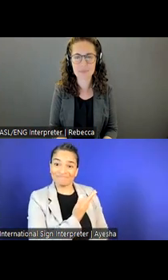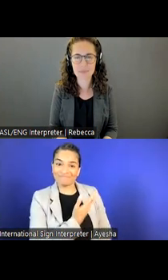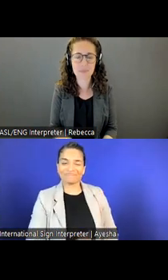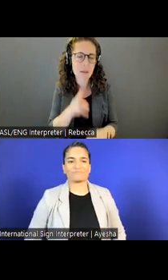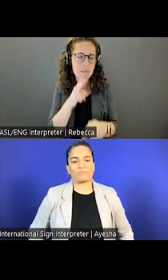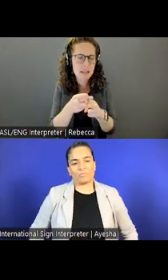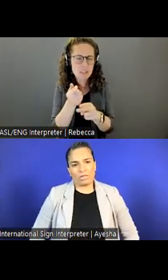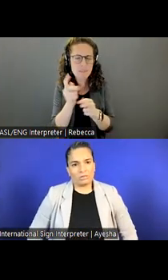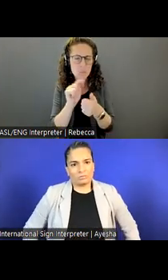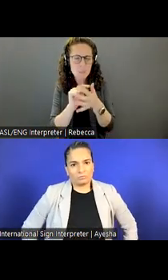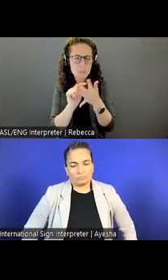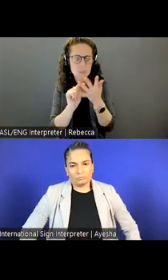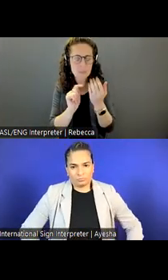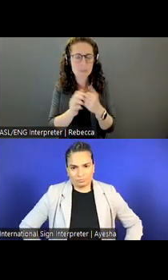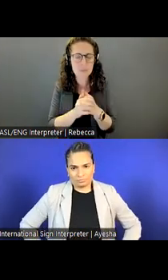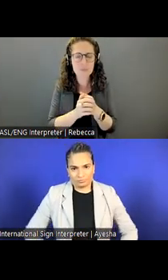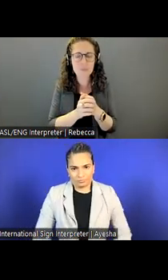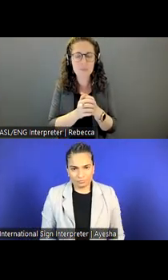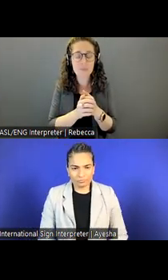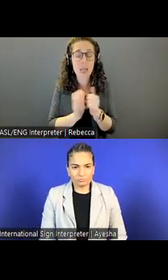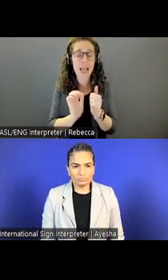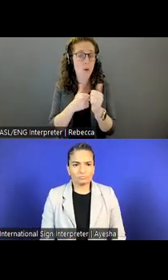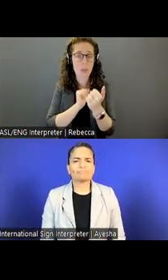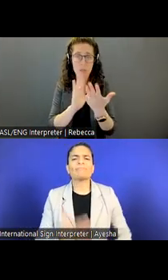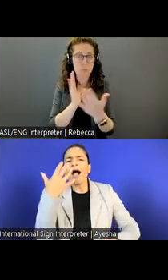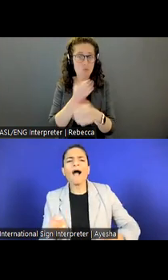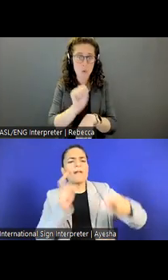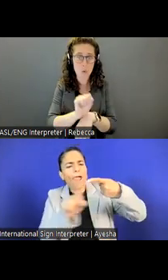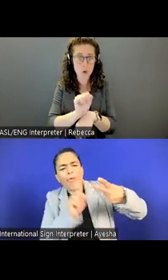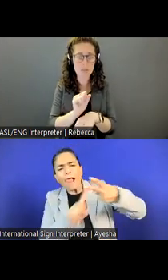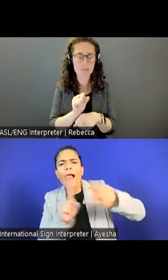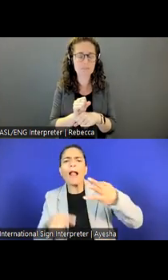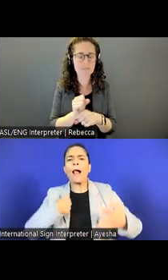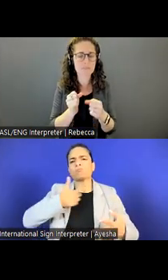So the ways that we go about our work, as I said, a lot of it is exchange programs.